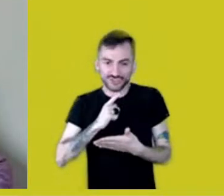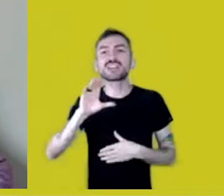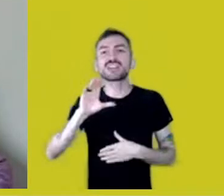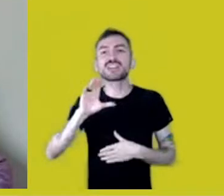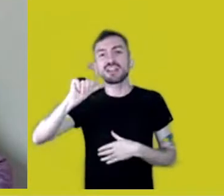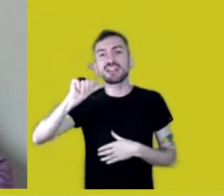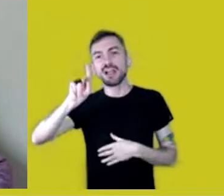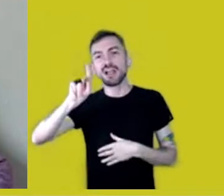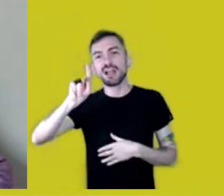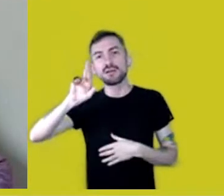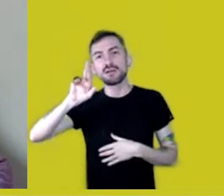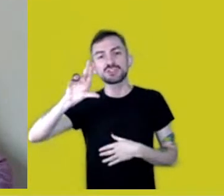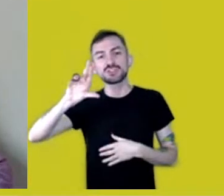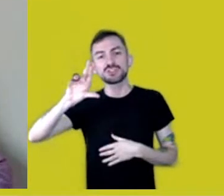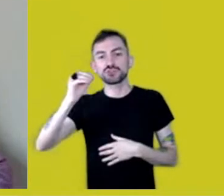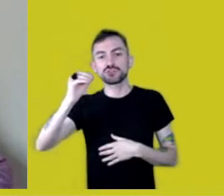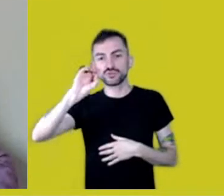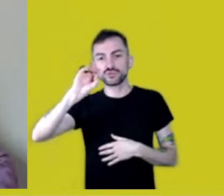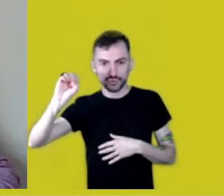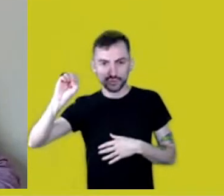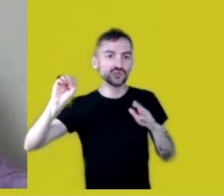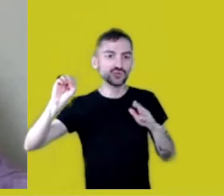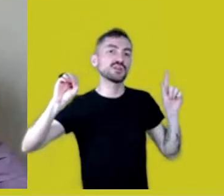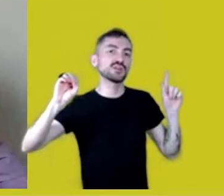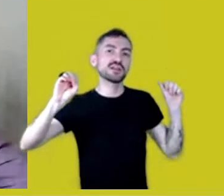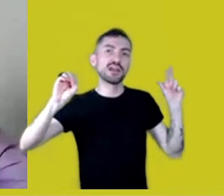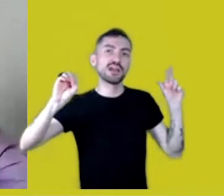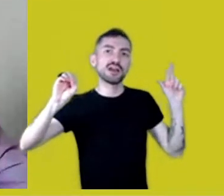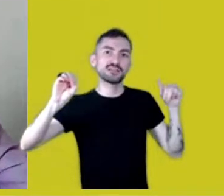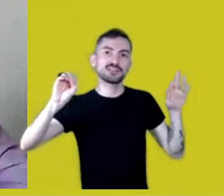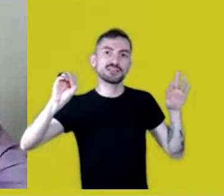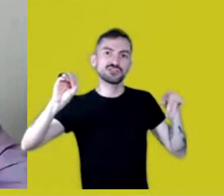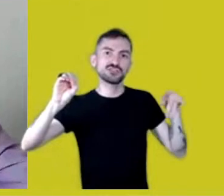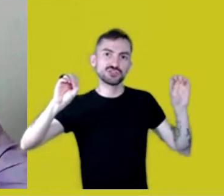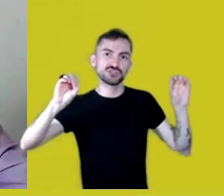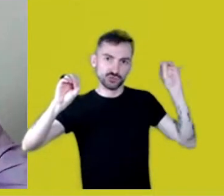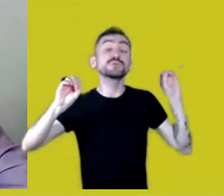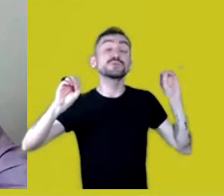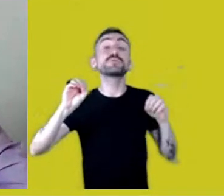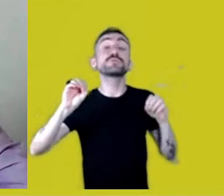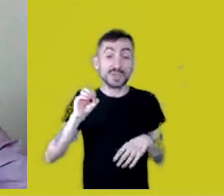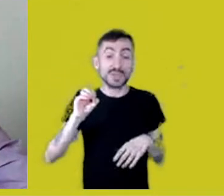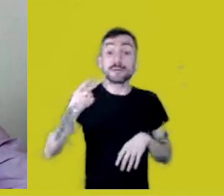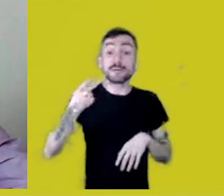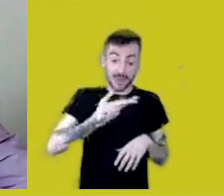My friend belonged to one of the oxen and he’s shown me only his side,